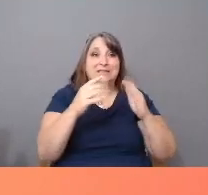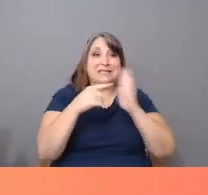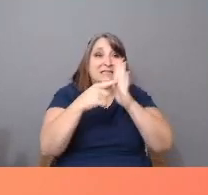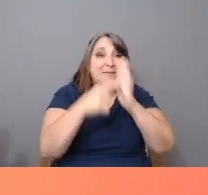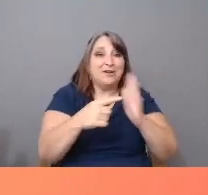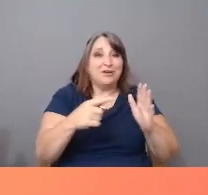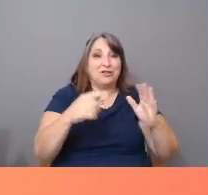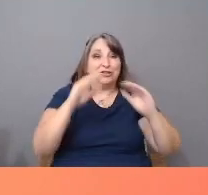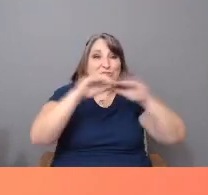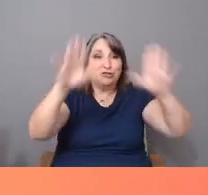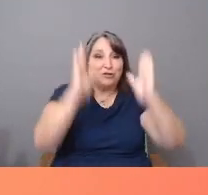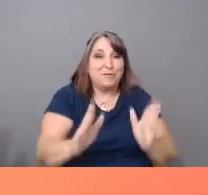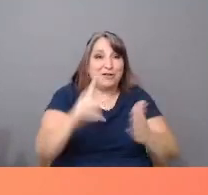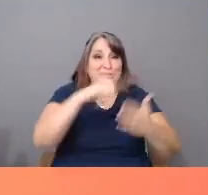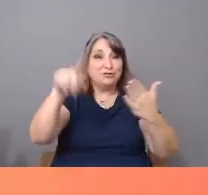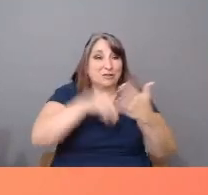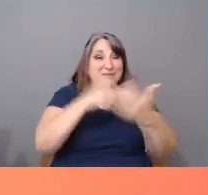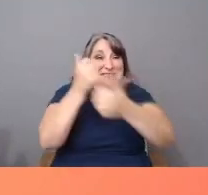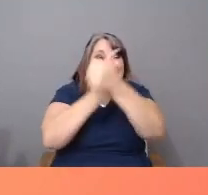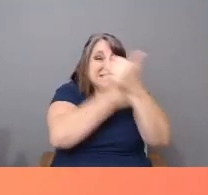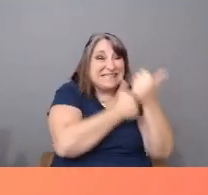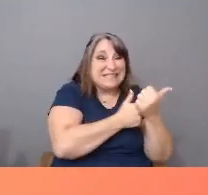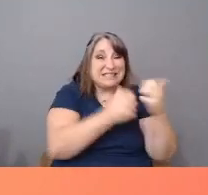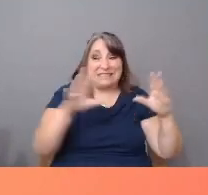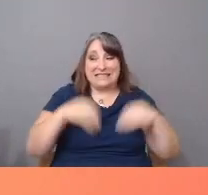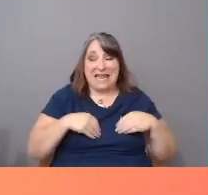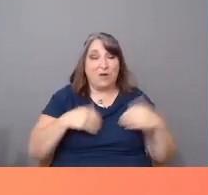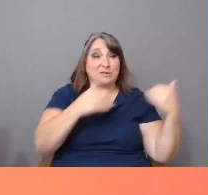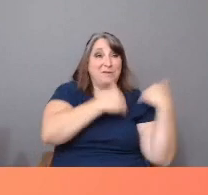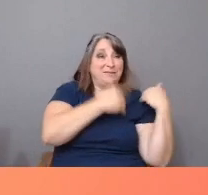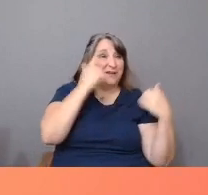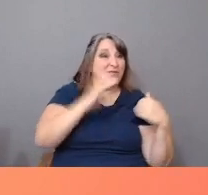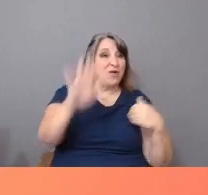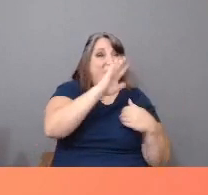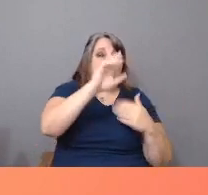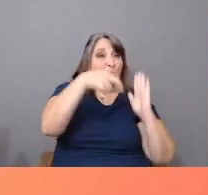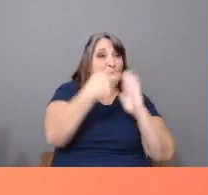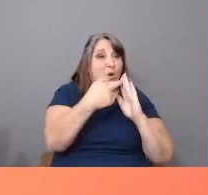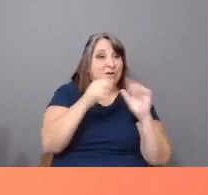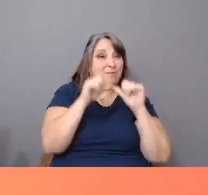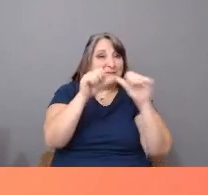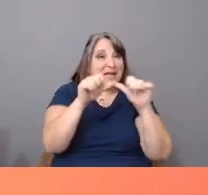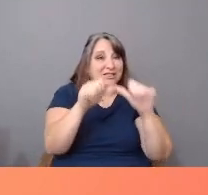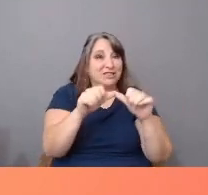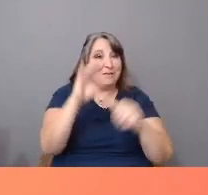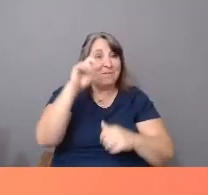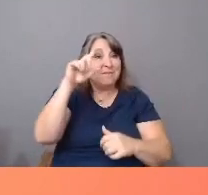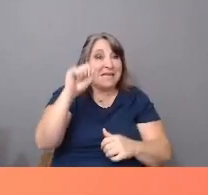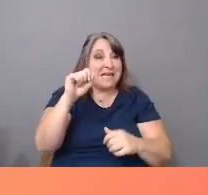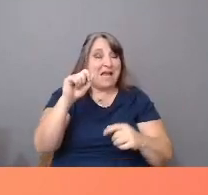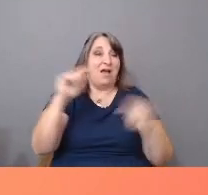need to begin to take responsibility for their role in perpetuating media harm to our communities.